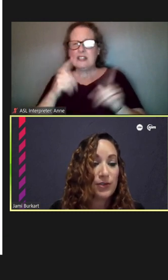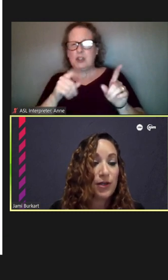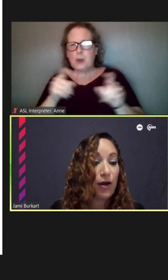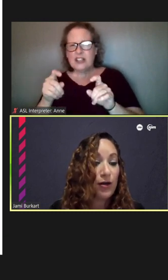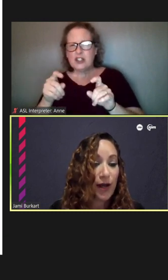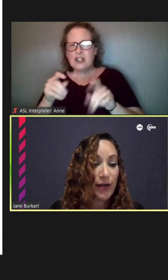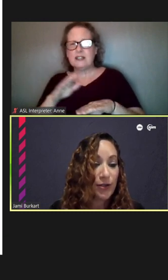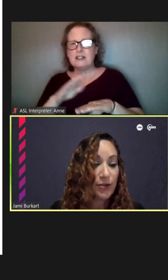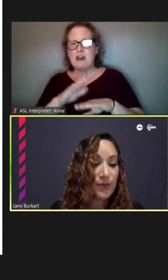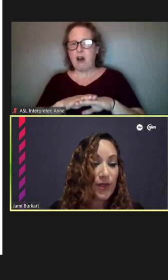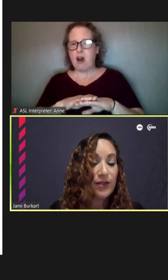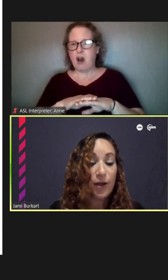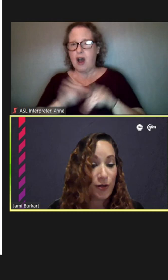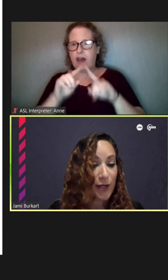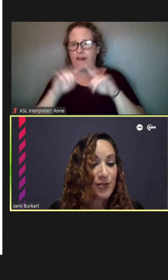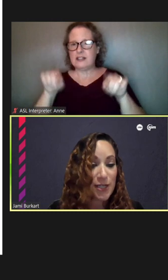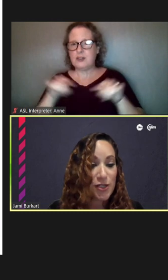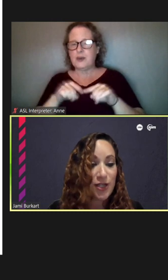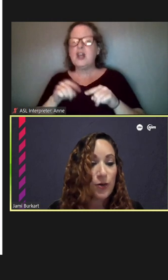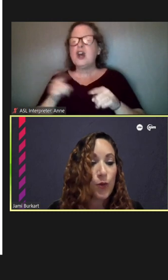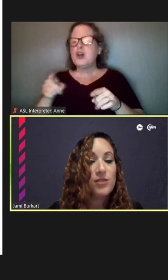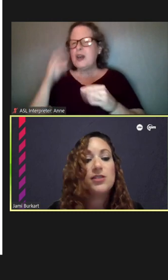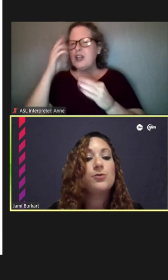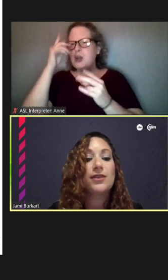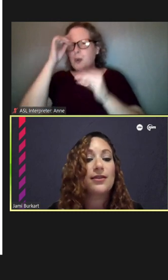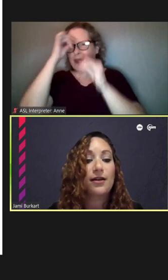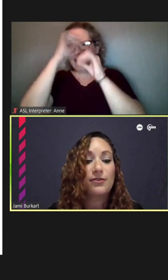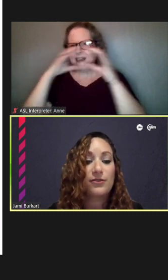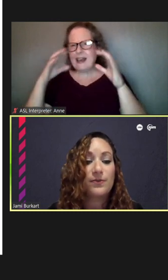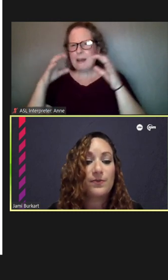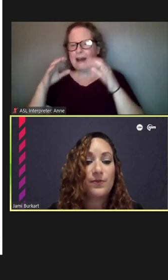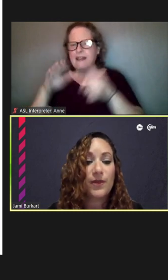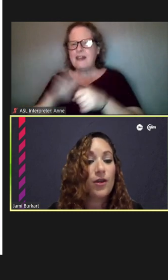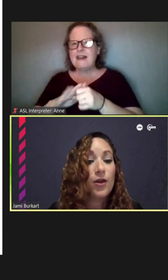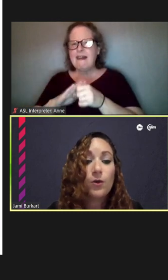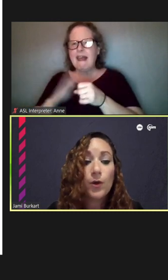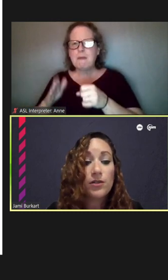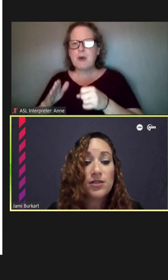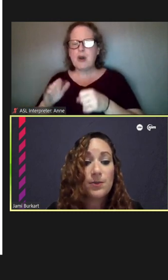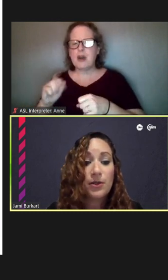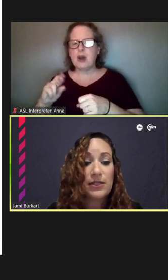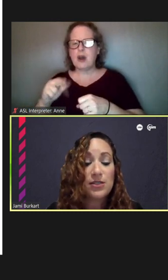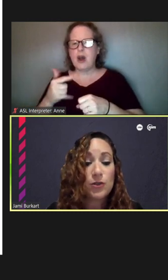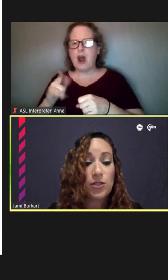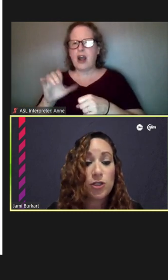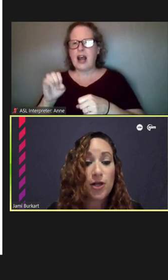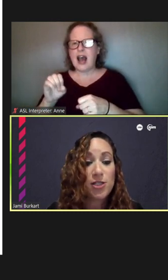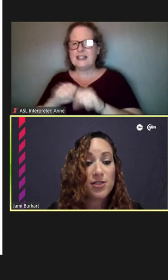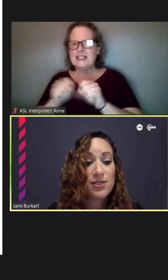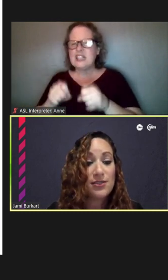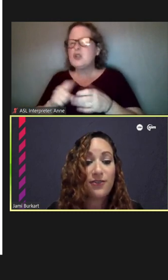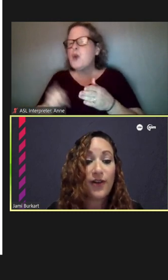Argyle the argyle station, what do you think of? What are some places or attractions that define